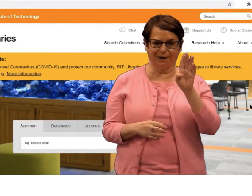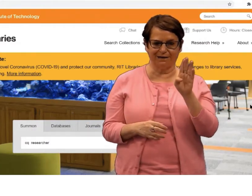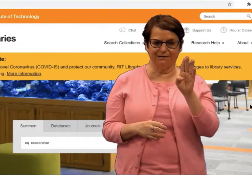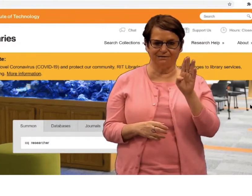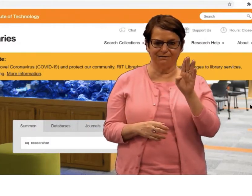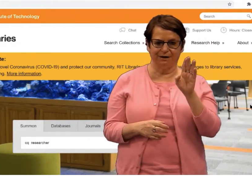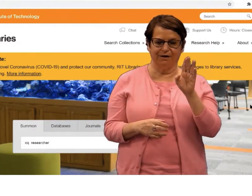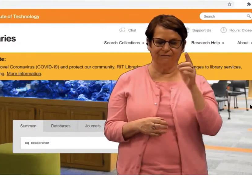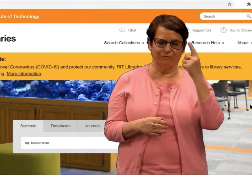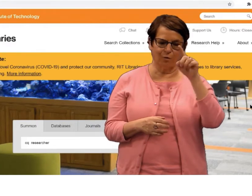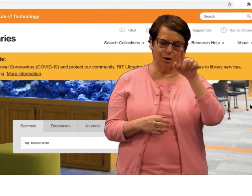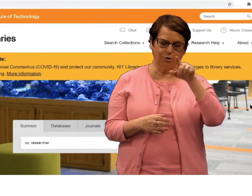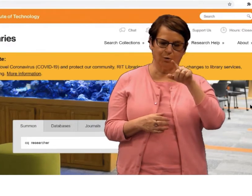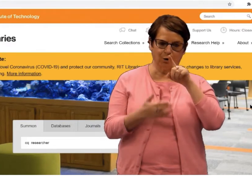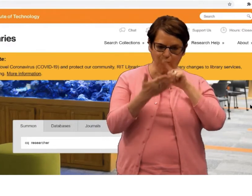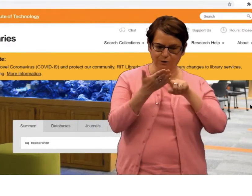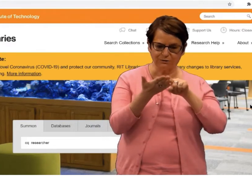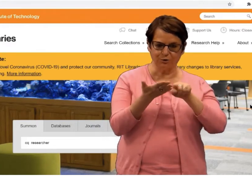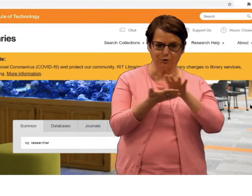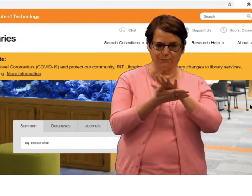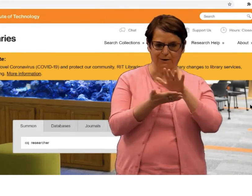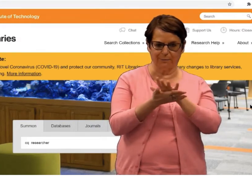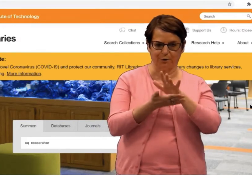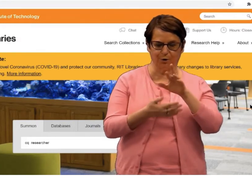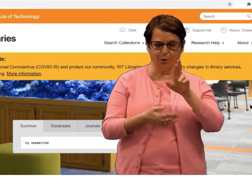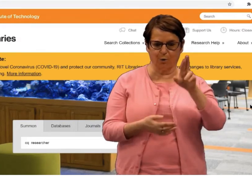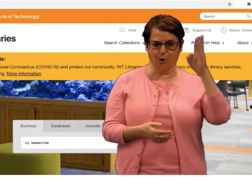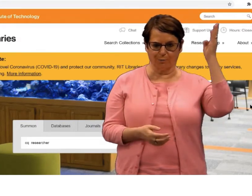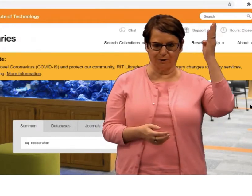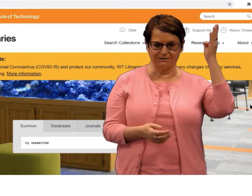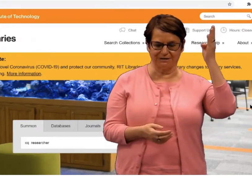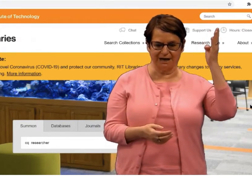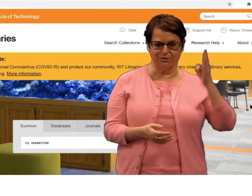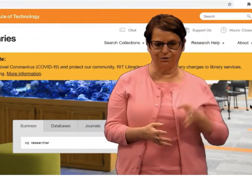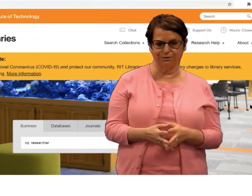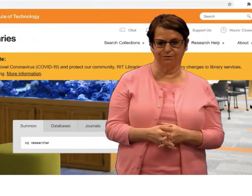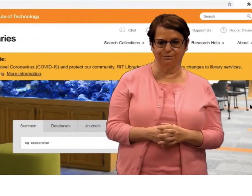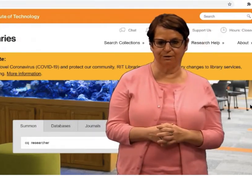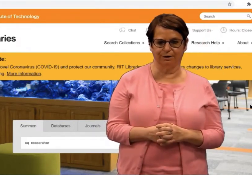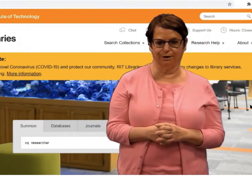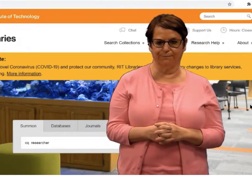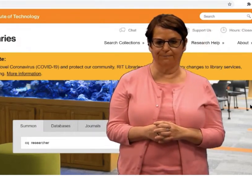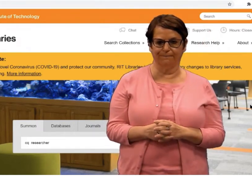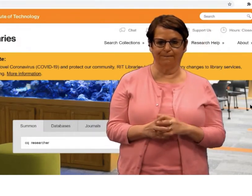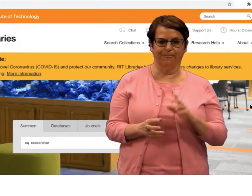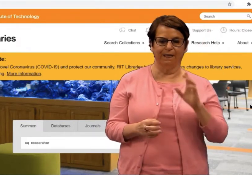database for your paper, research paper, or presentation.